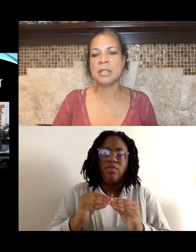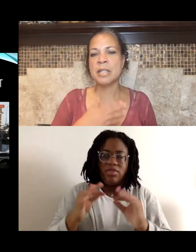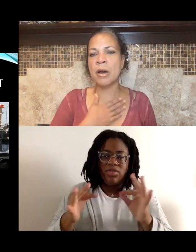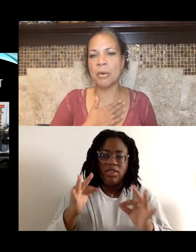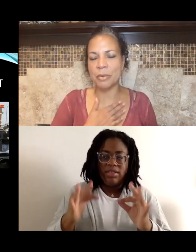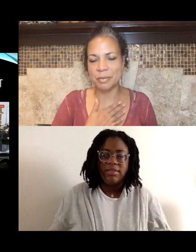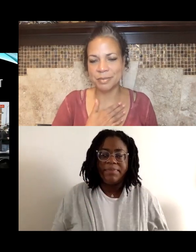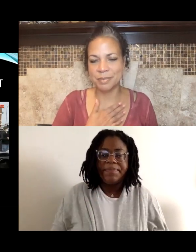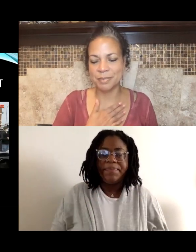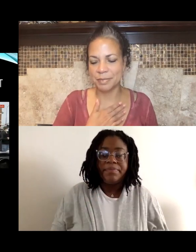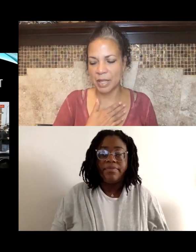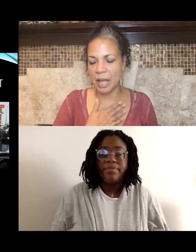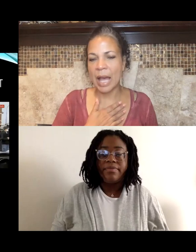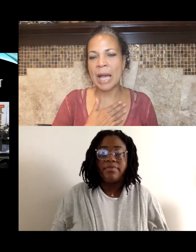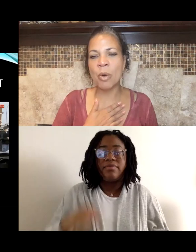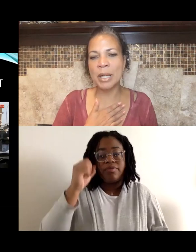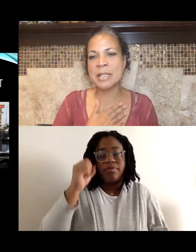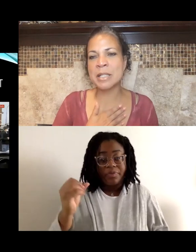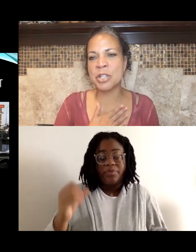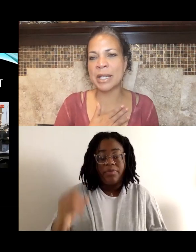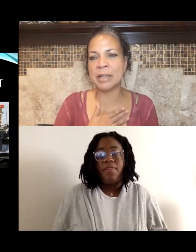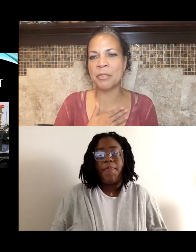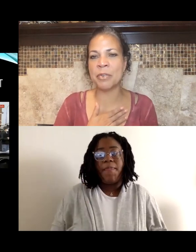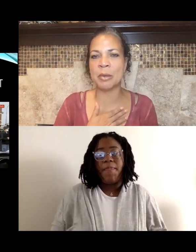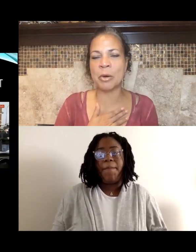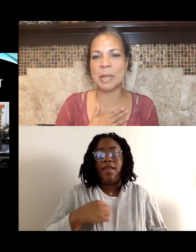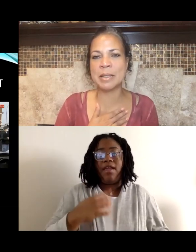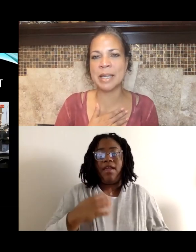So I want us to check in for a moment,